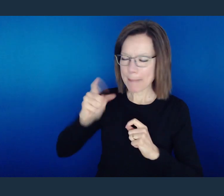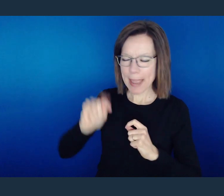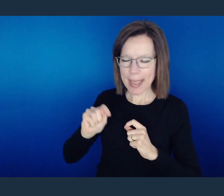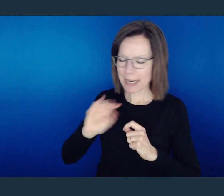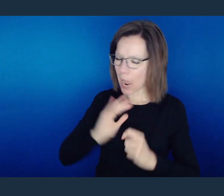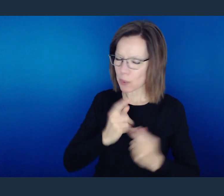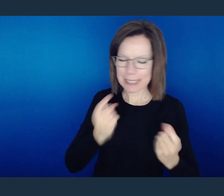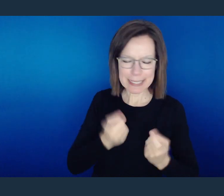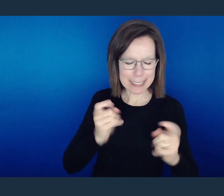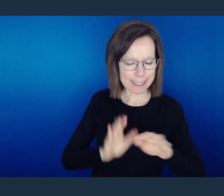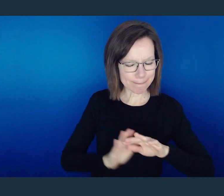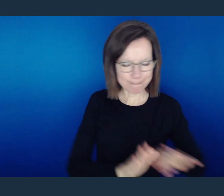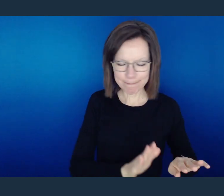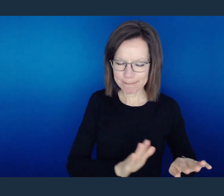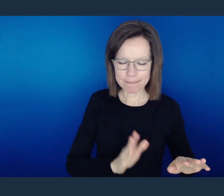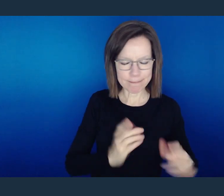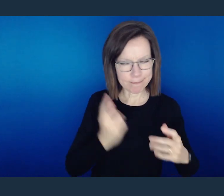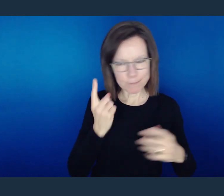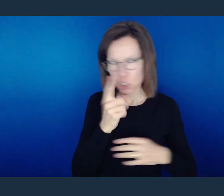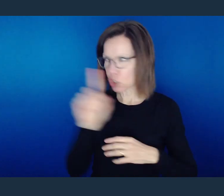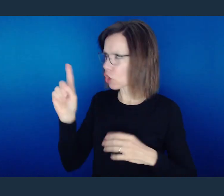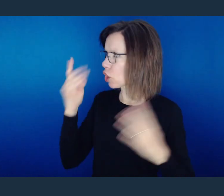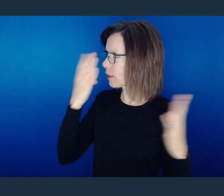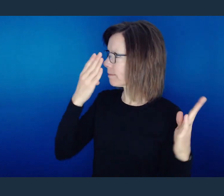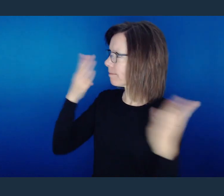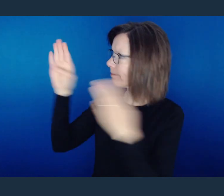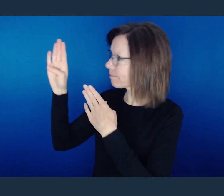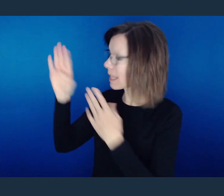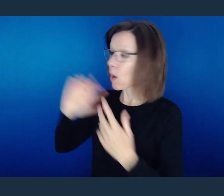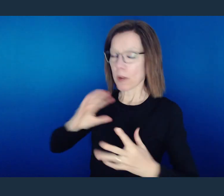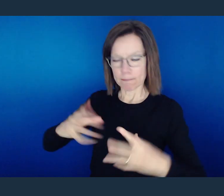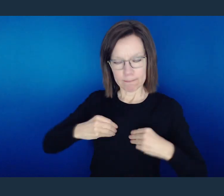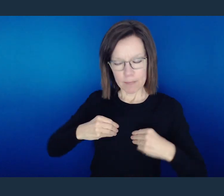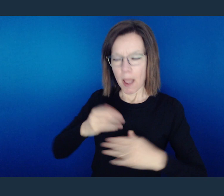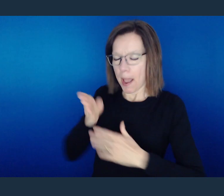and turn from our wicked ways, that in the humbling of ourselves, that You might get